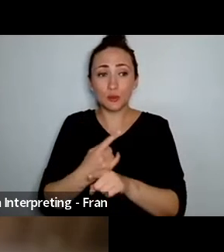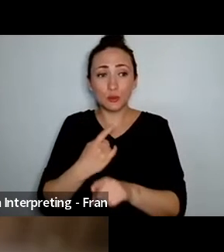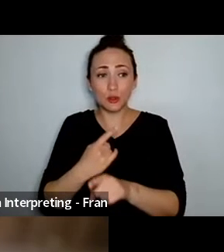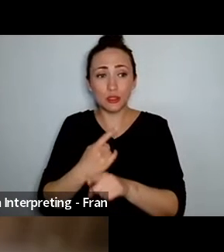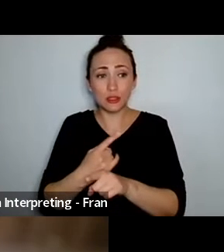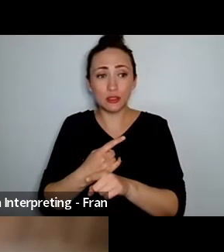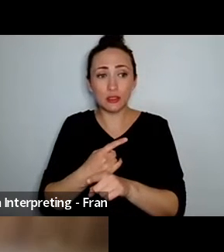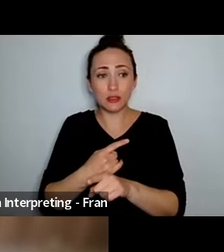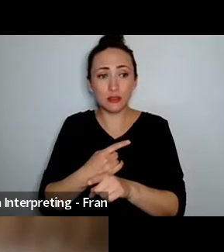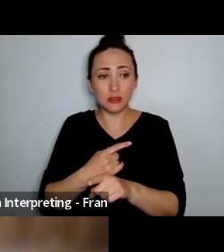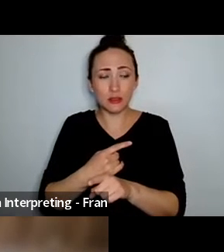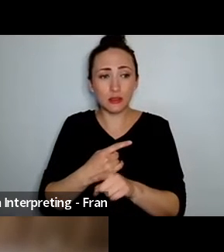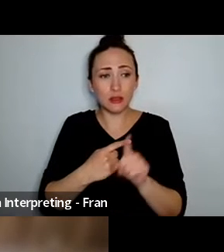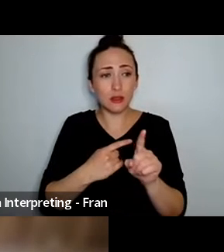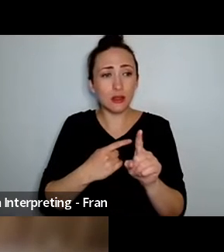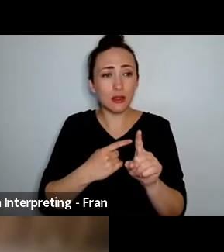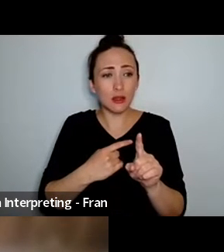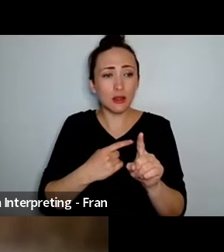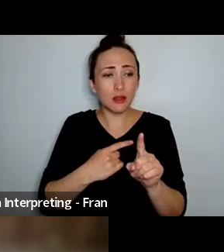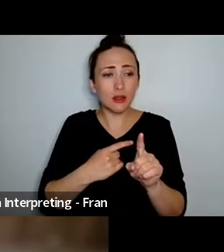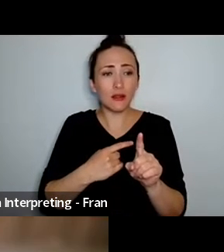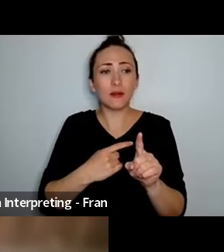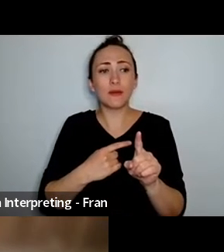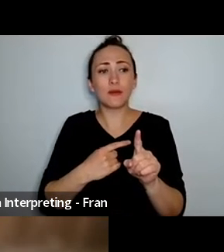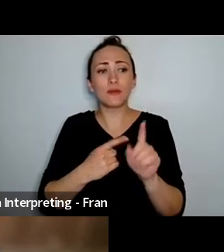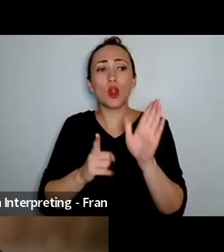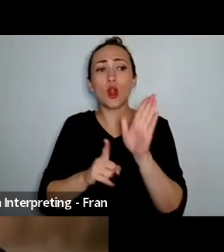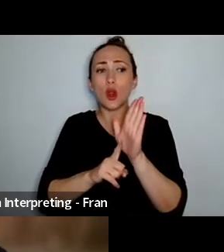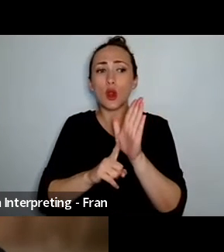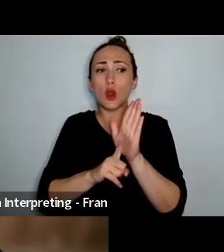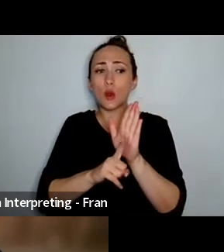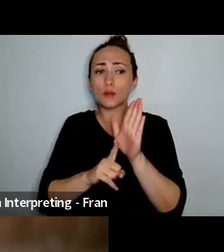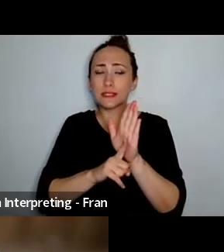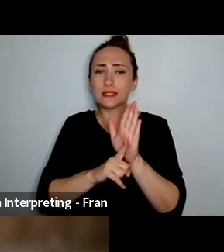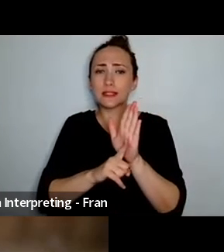after your accident has it changed to your life as a person in a wheelchair?